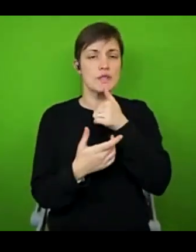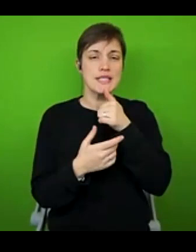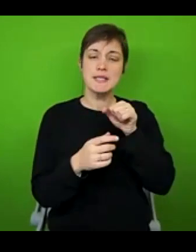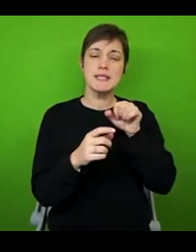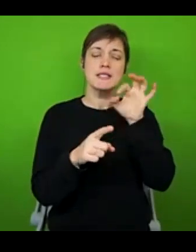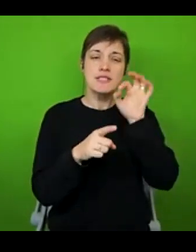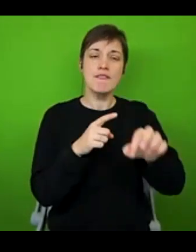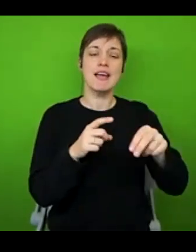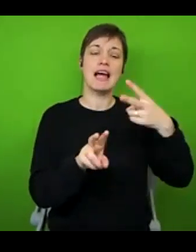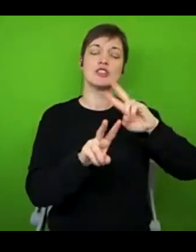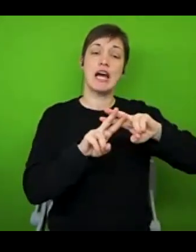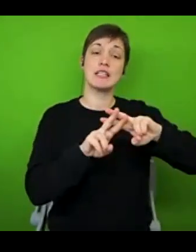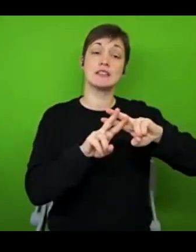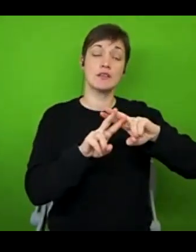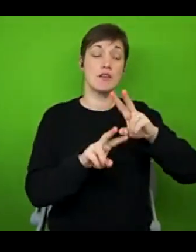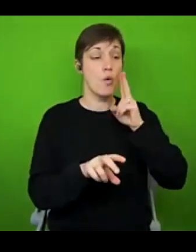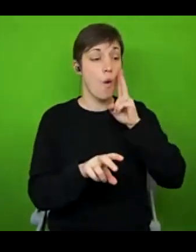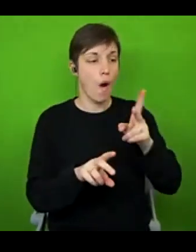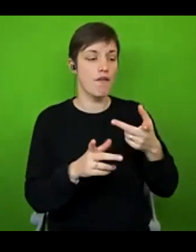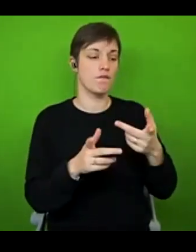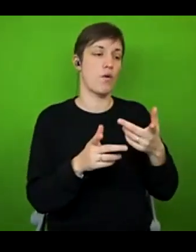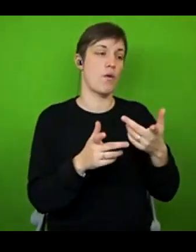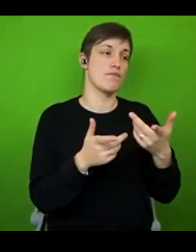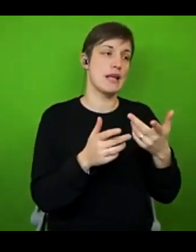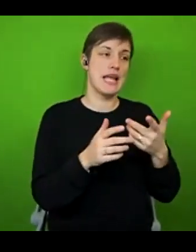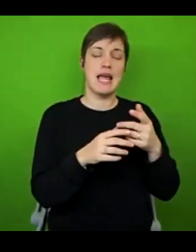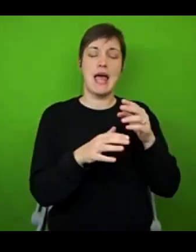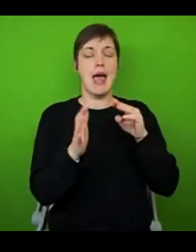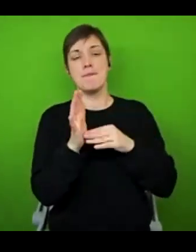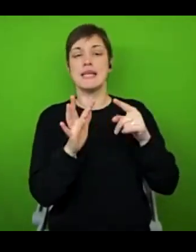particular condition e.g. #MECFS. There are also more